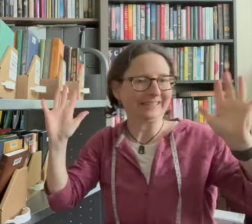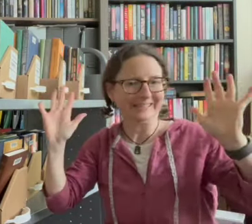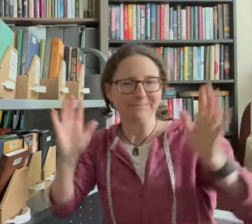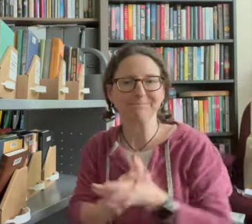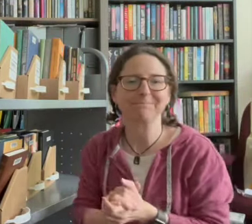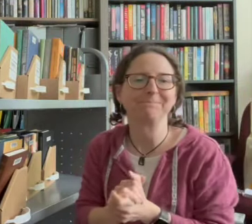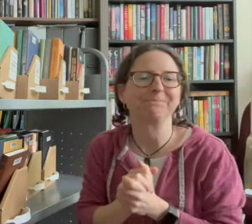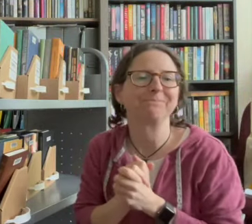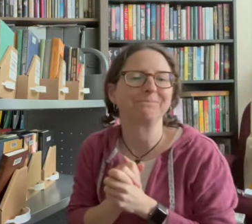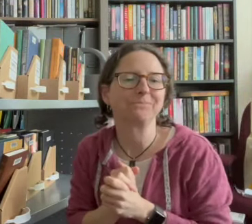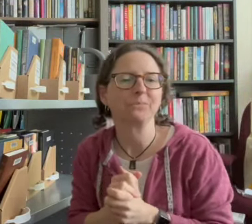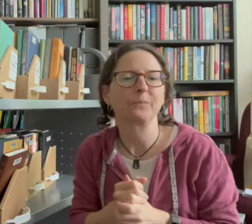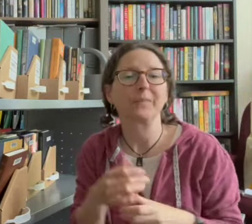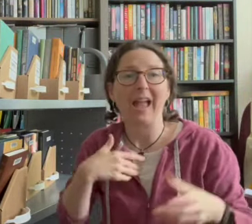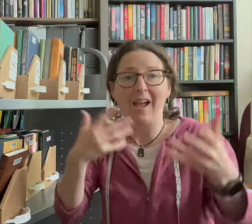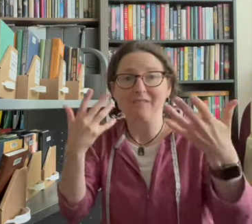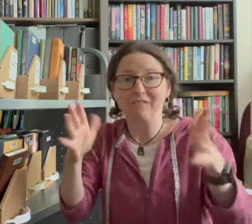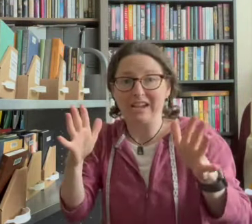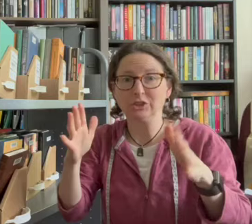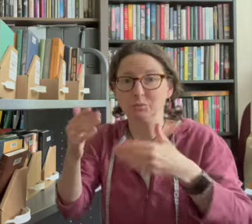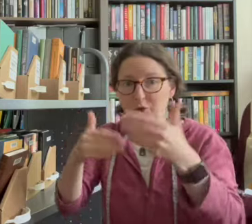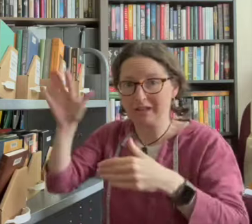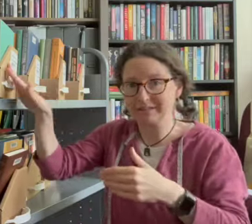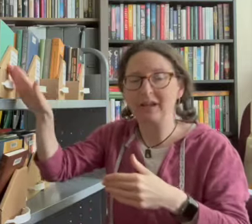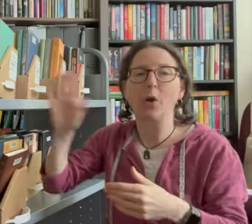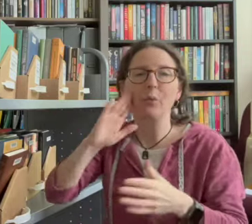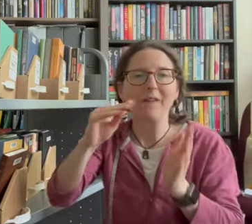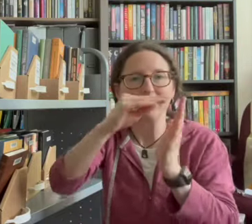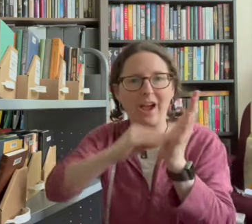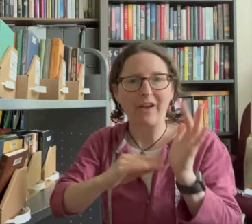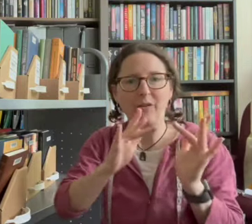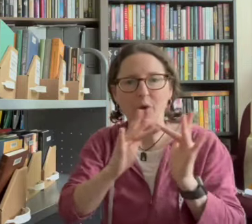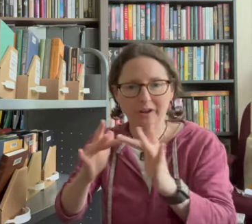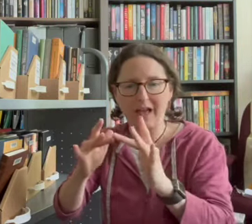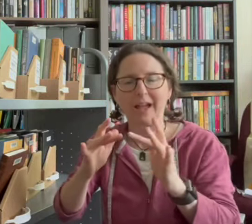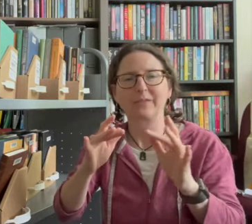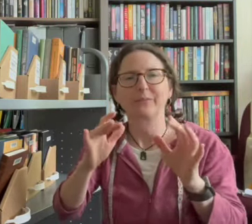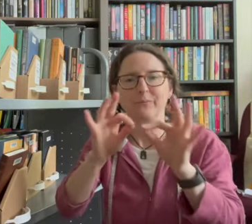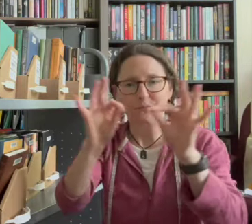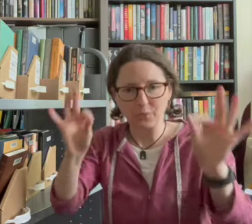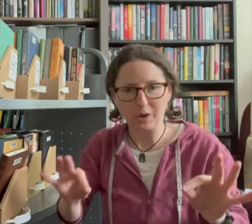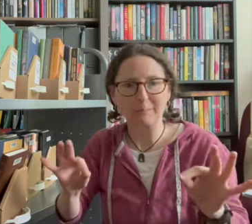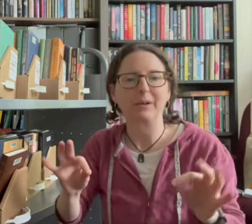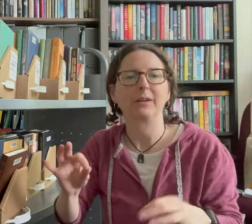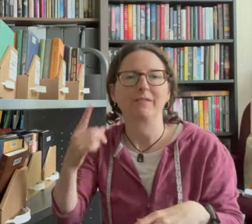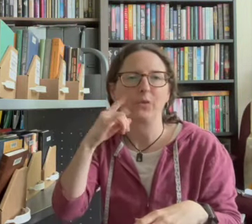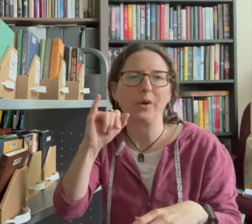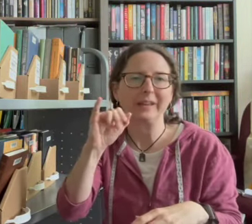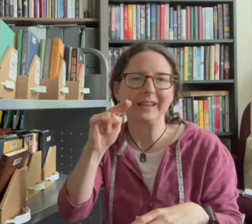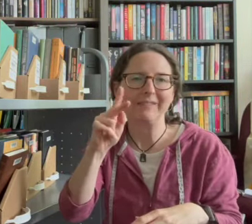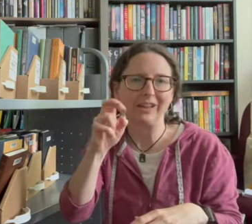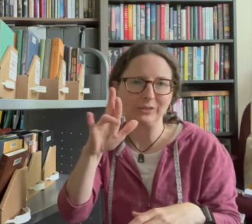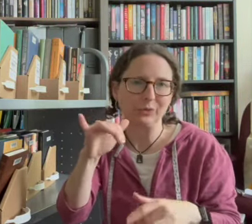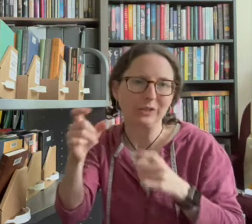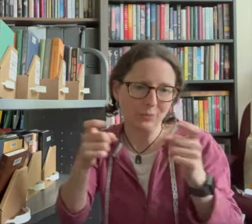it's now full we need to finish processing these two books and then that's it